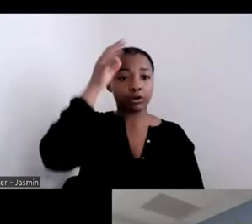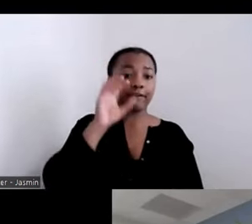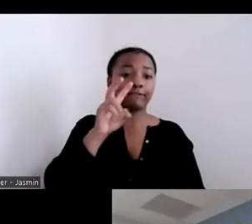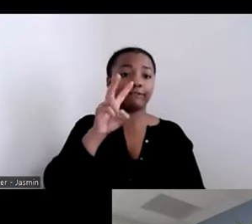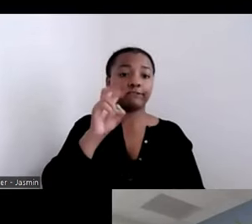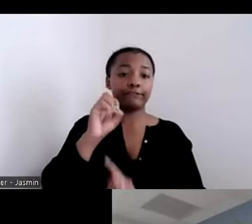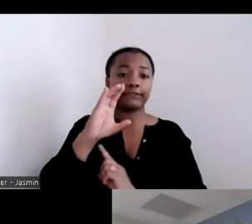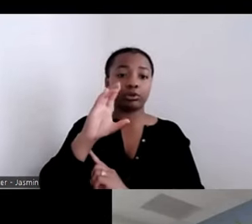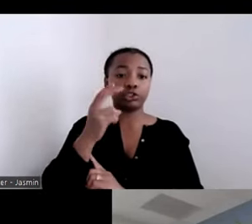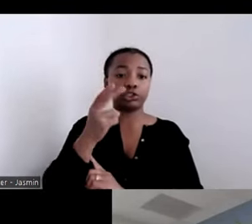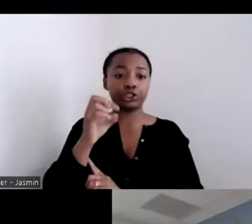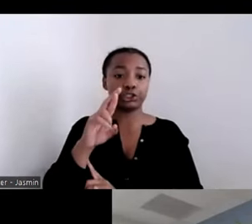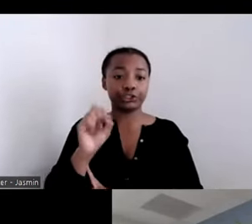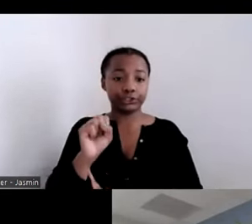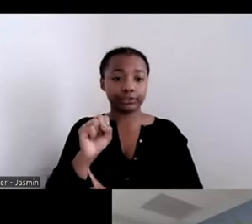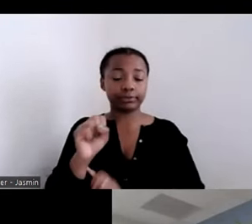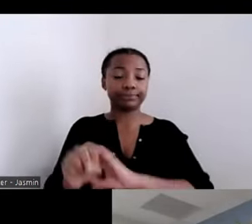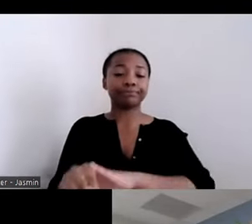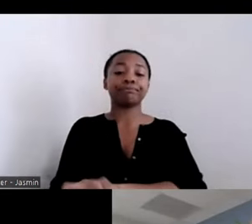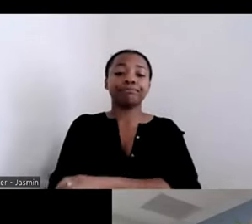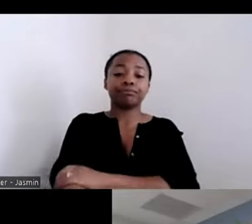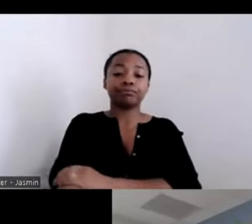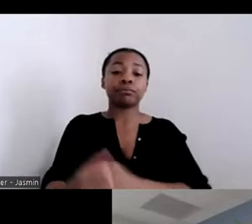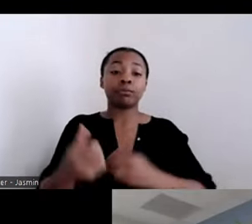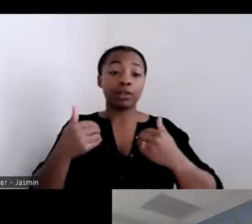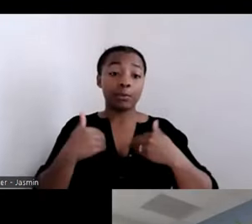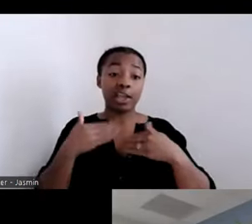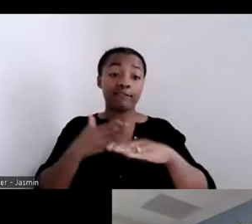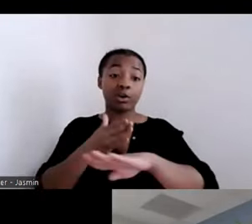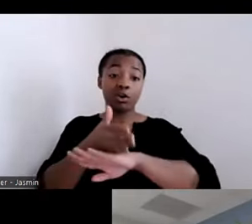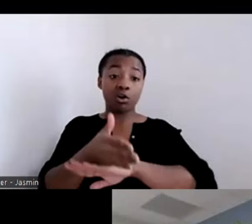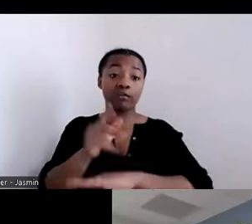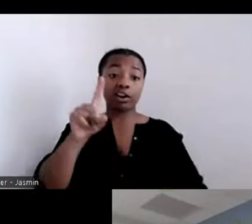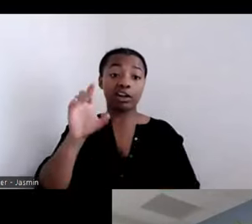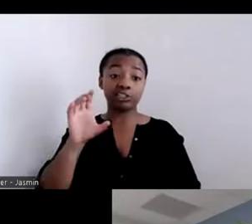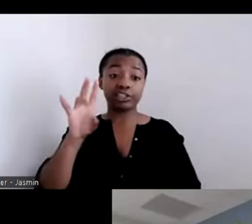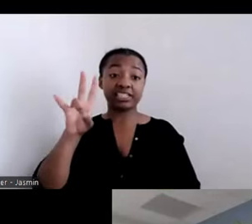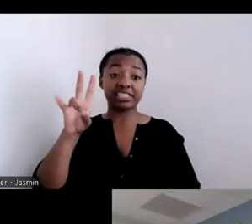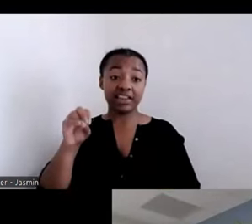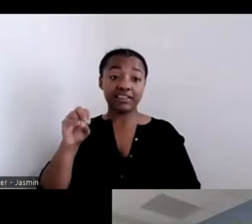the three housing authorities, we have over 170 vouchers exclusive to the people